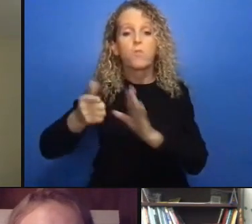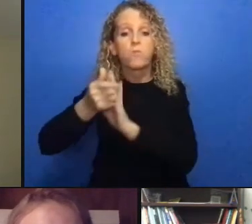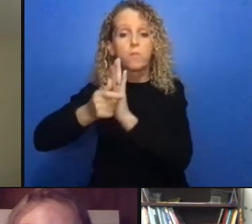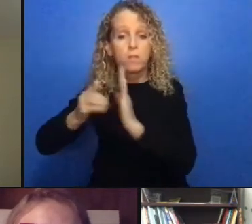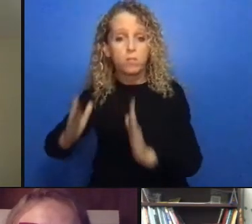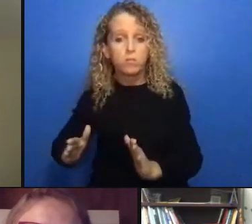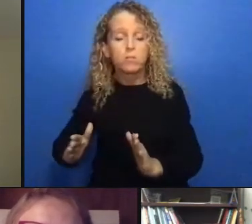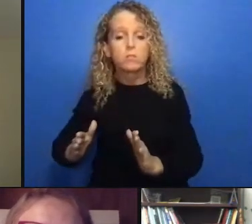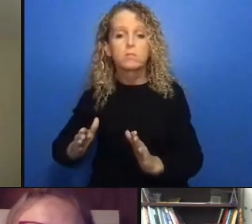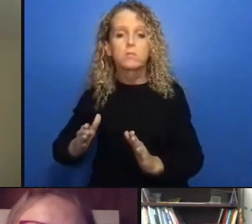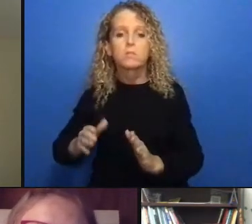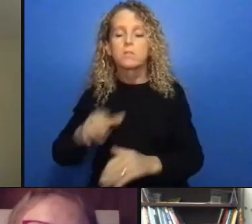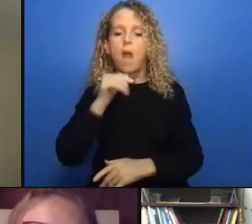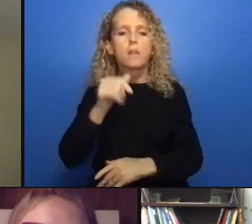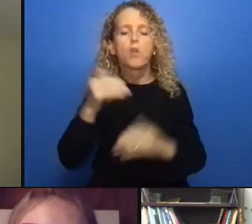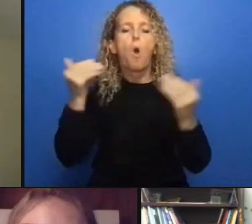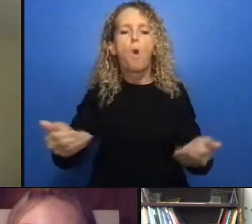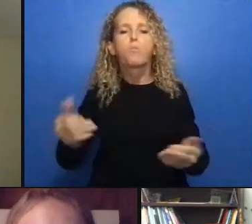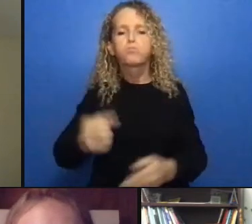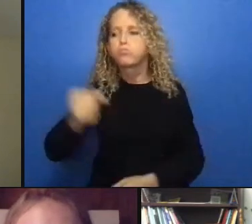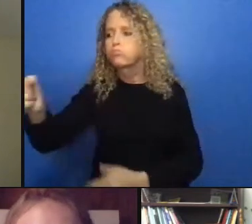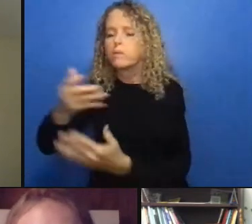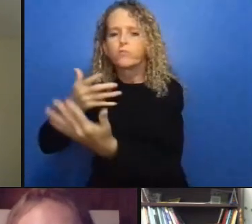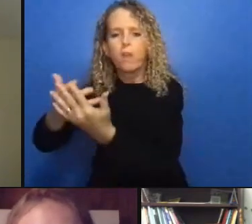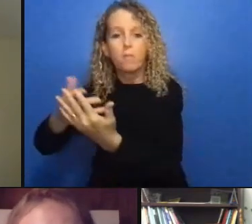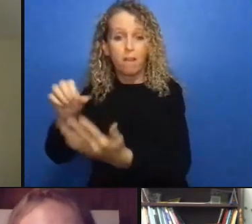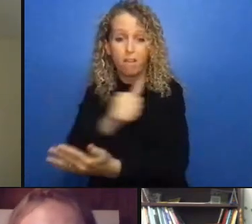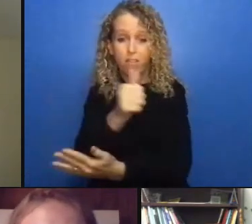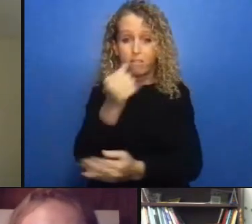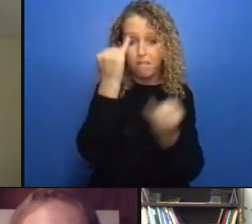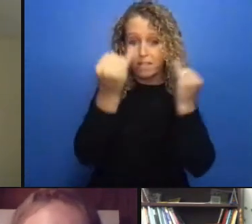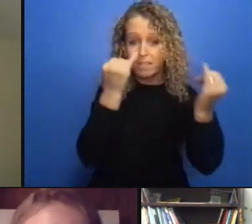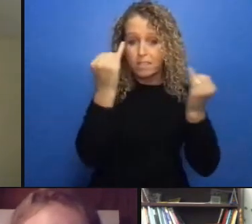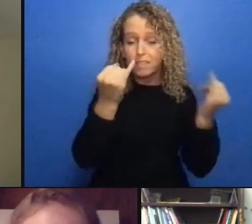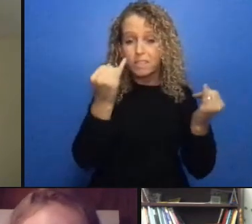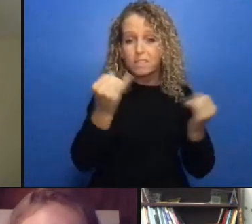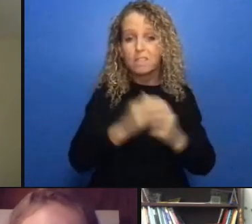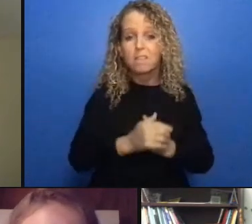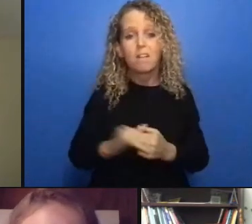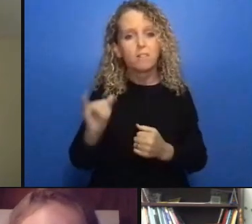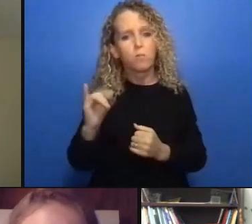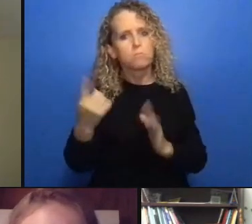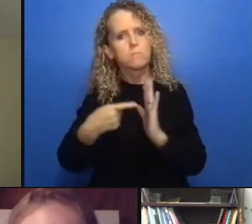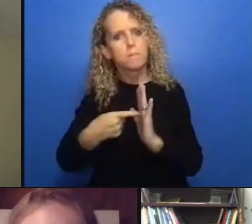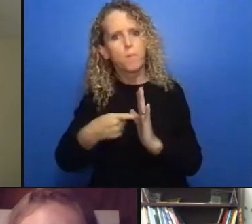and we have to see that there's a connection to between when people are not when they're